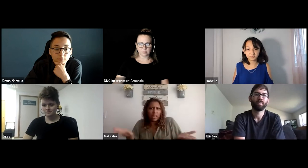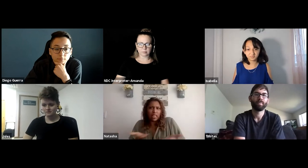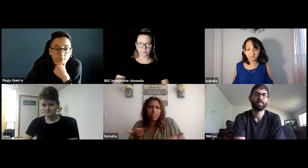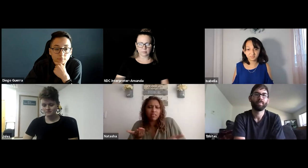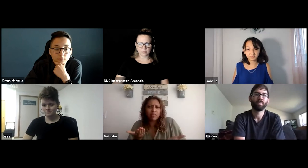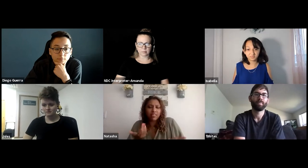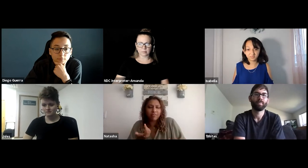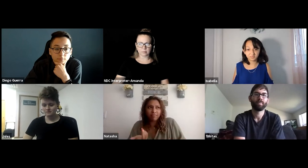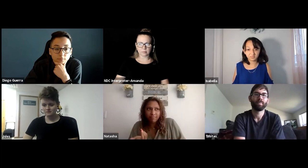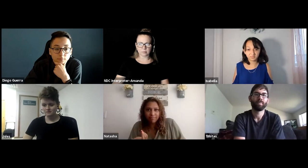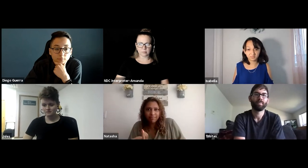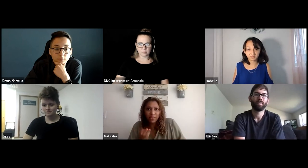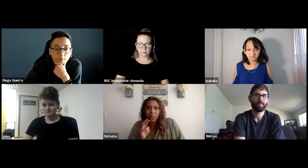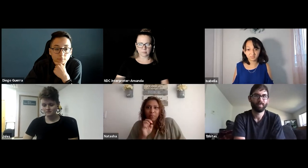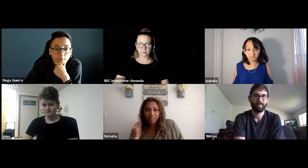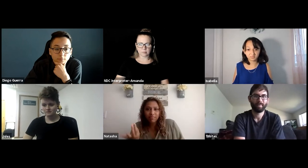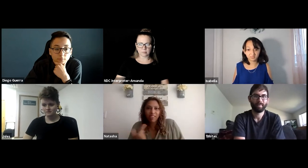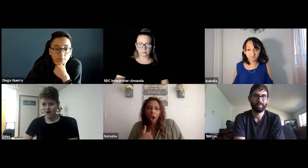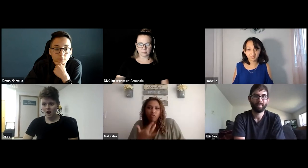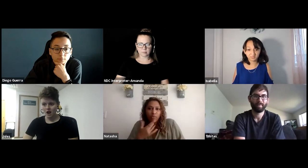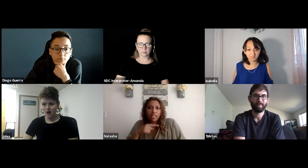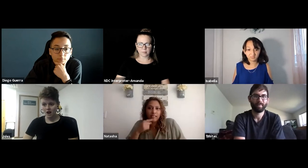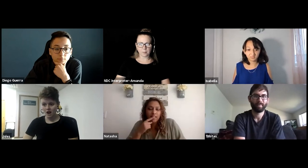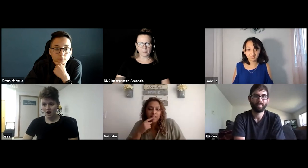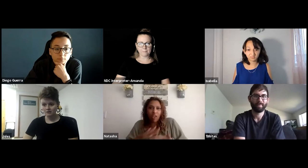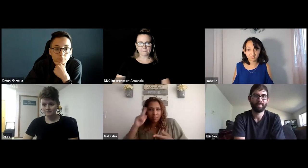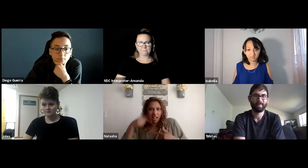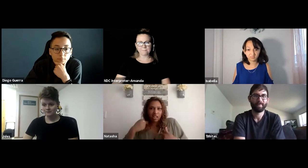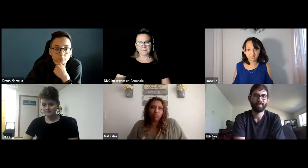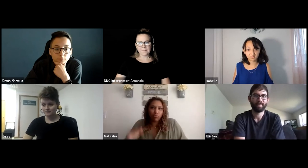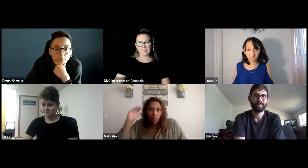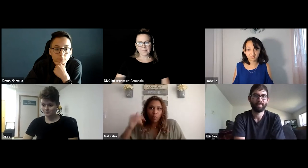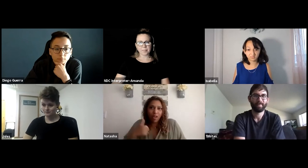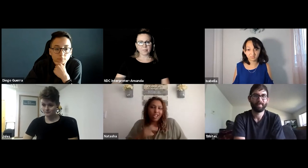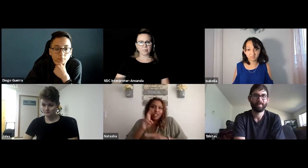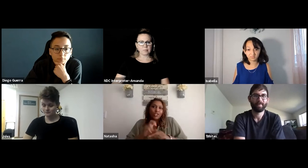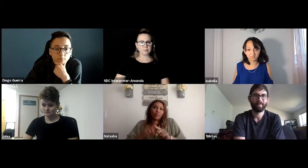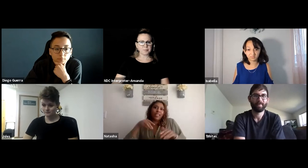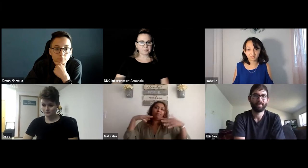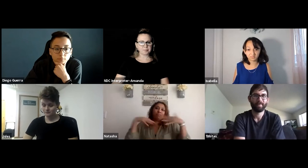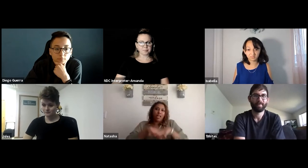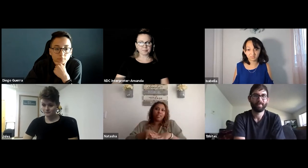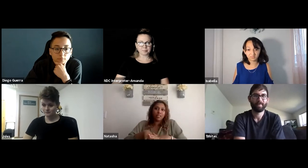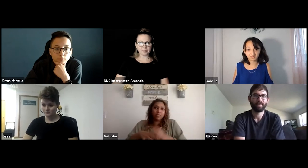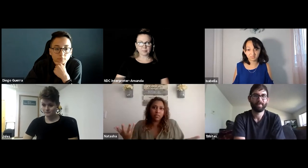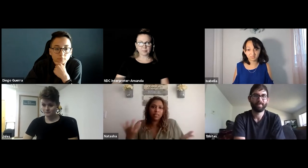I had a student ask me why don't you go to a Deaf college? And because they said, we have one nearby.